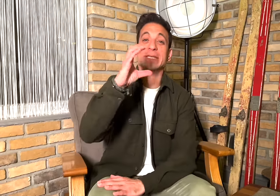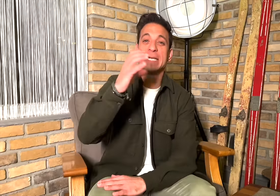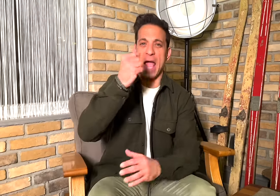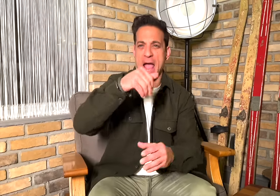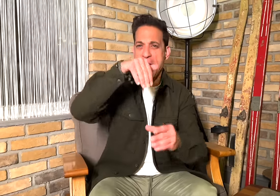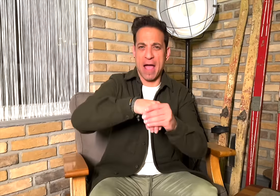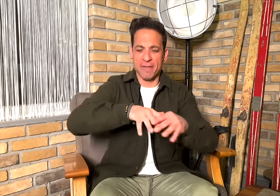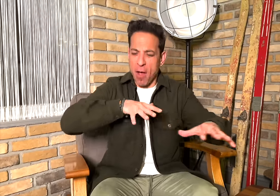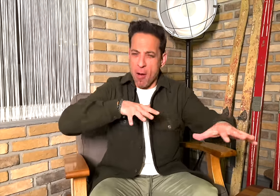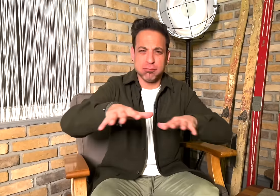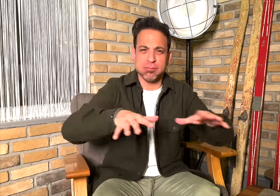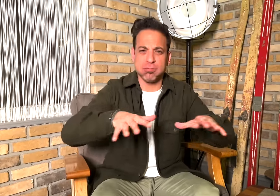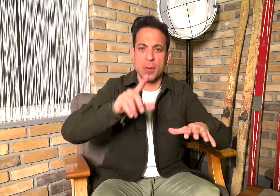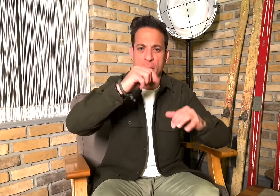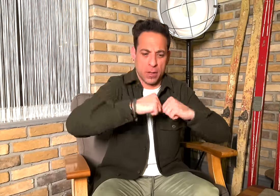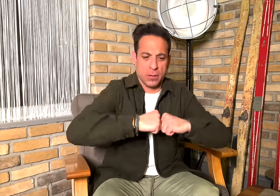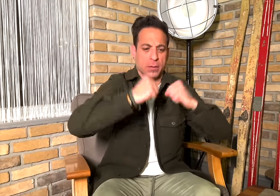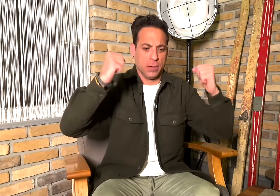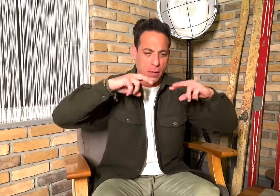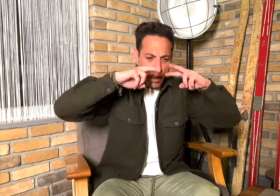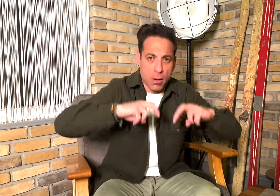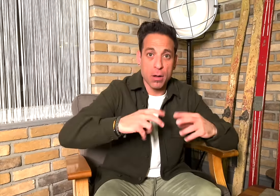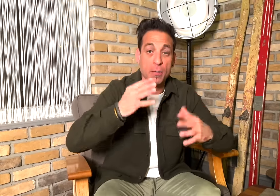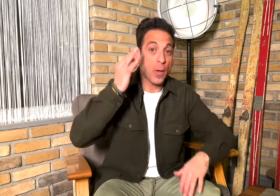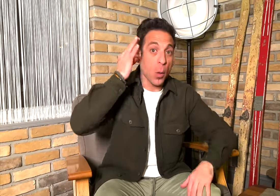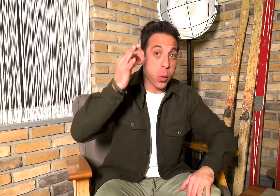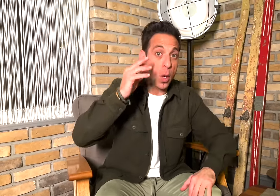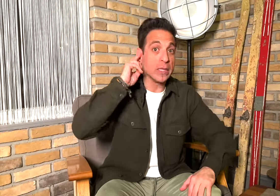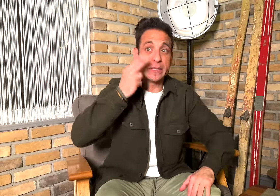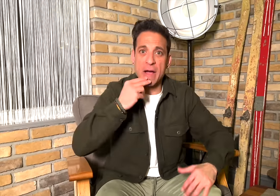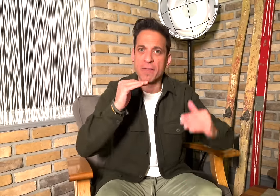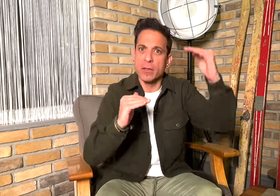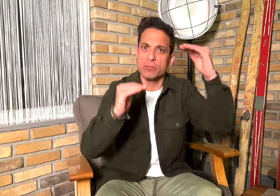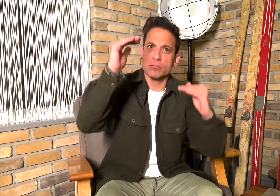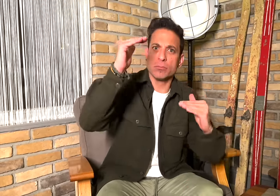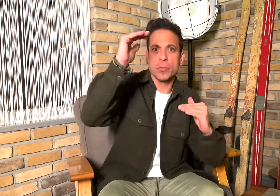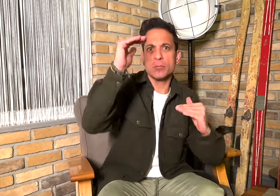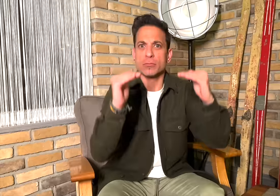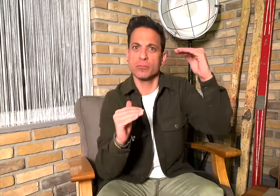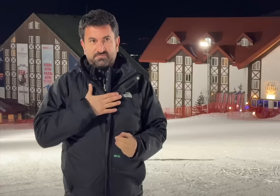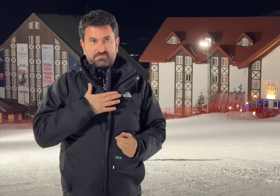[Memnos]: The OC has worked with both deaf and hearing people. Which one is more, deaf or hearing staff?